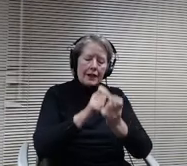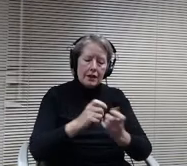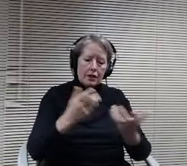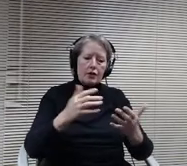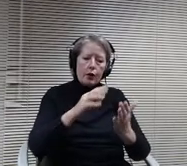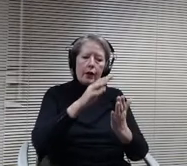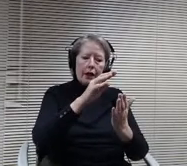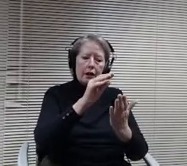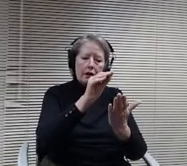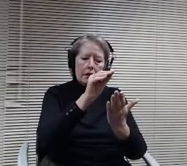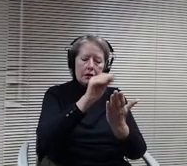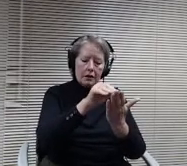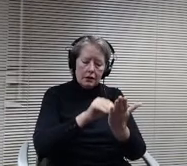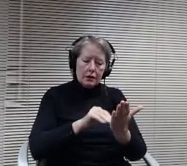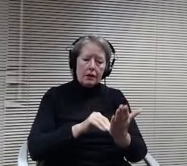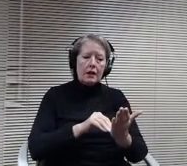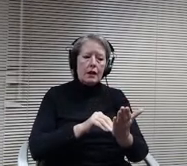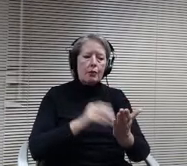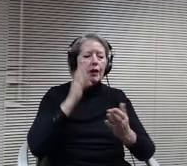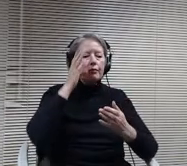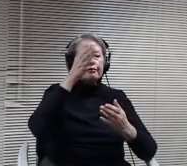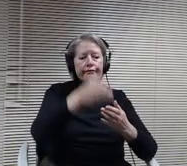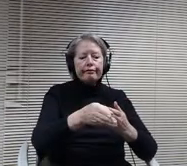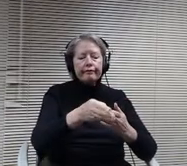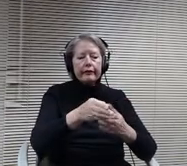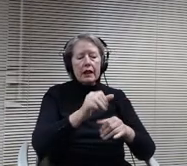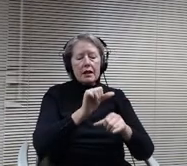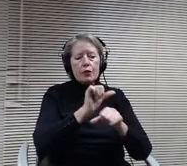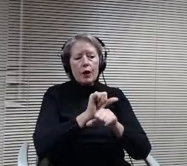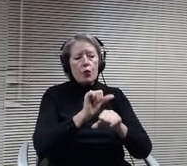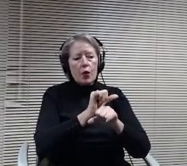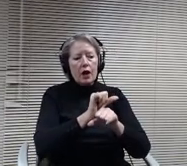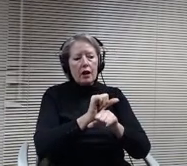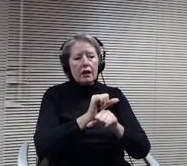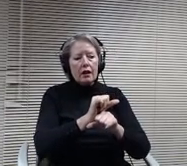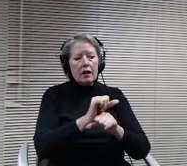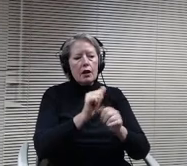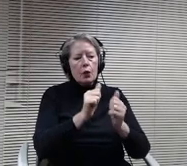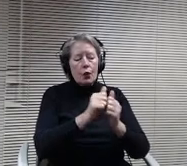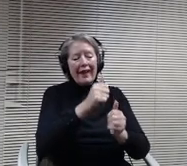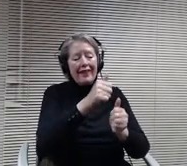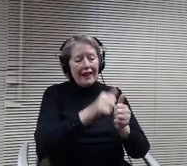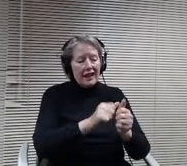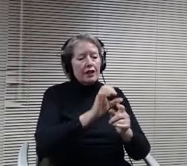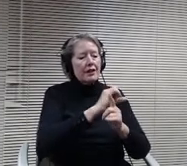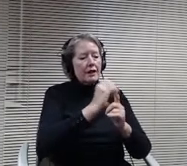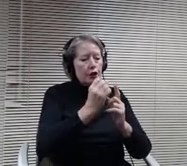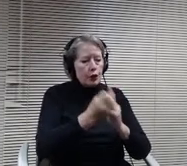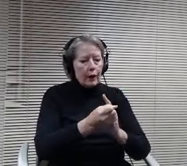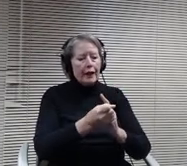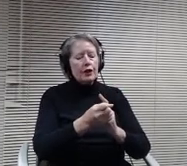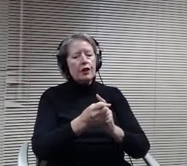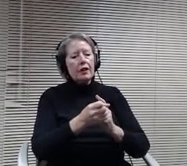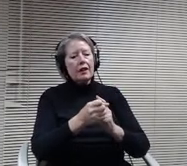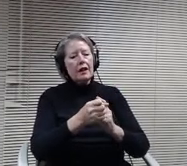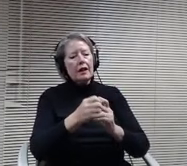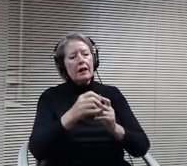more as we kind of work through the specifics of each situation and each move and then all of that. I know it's a lot like a,